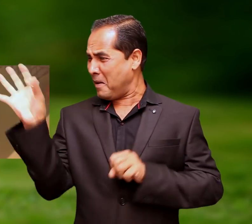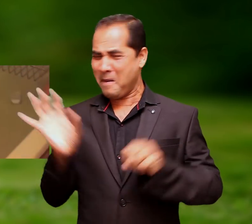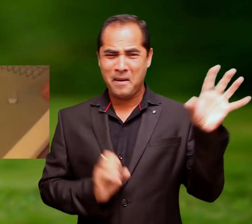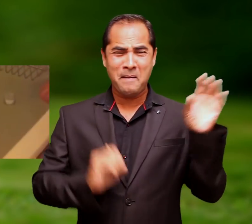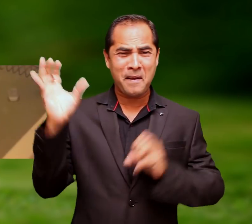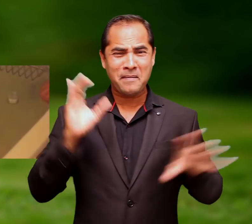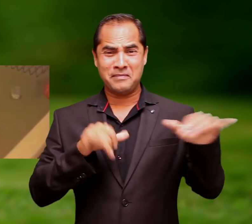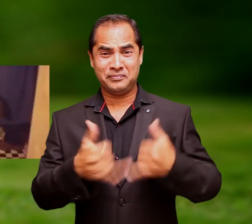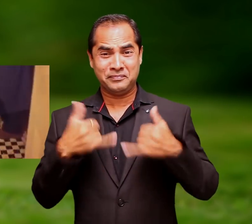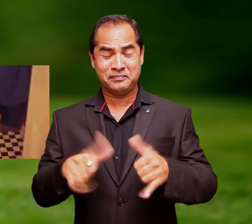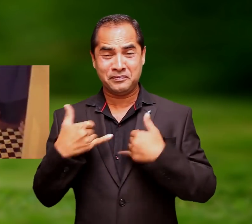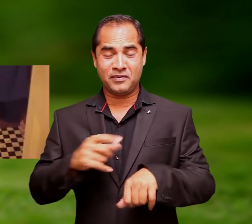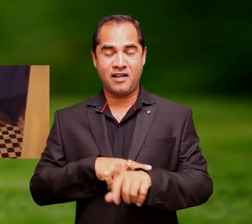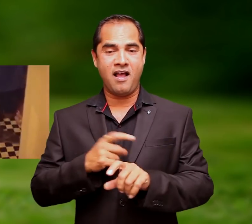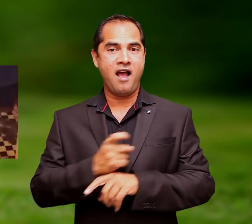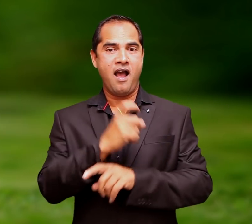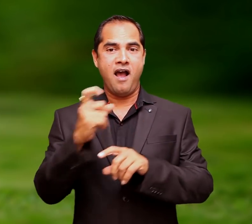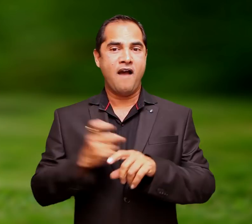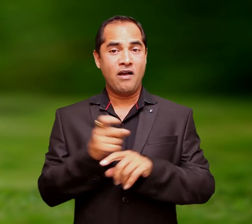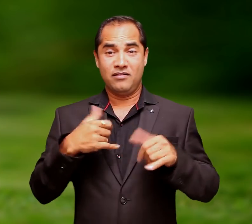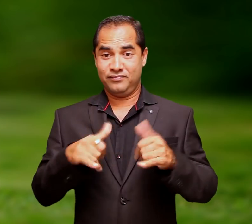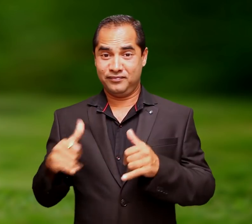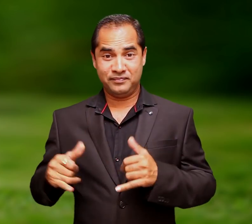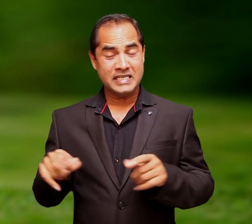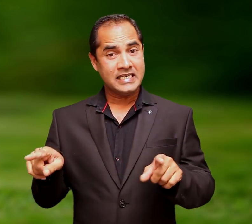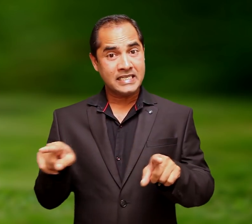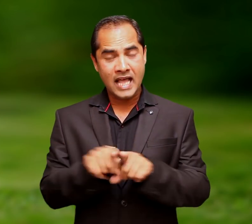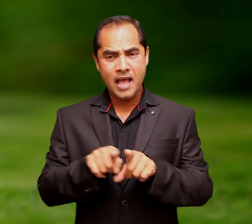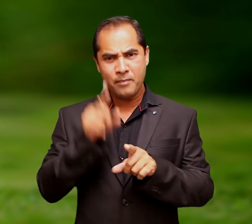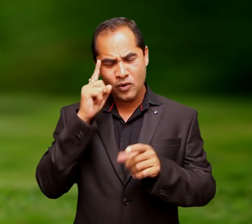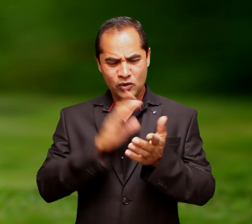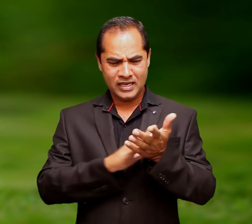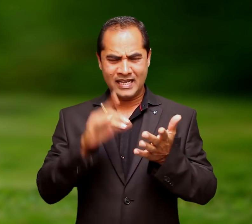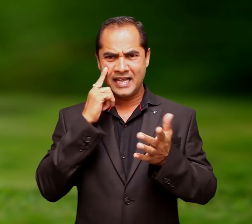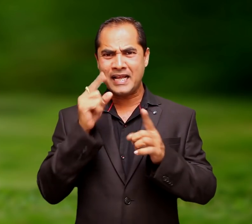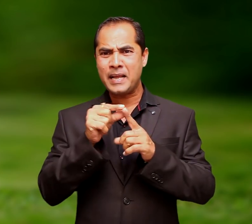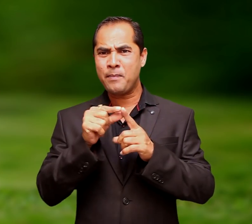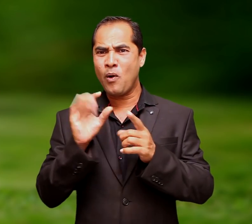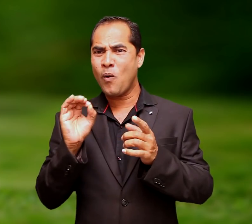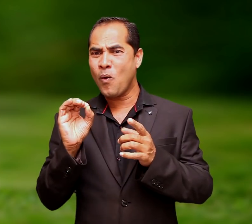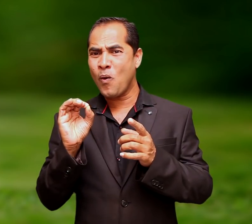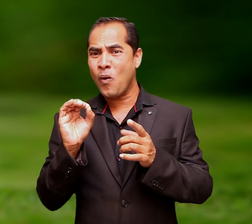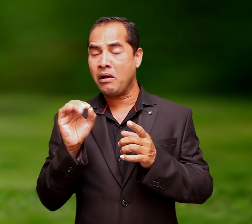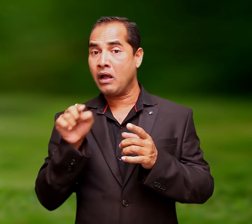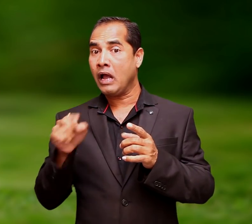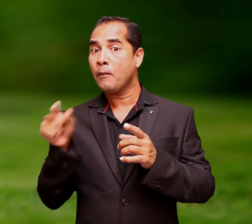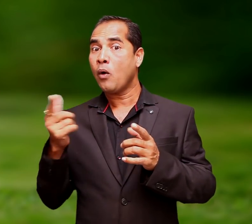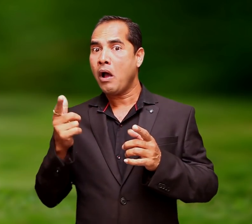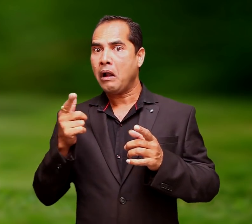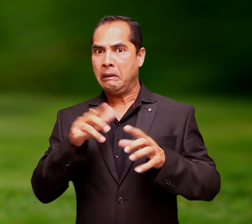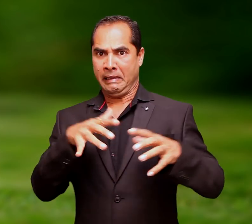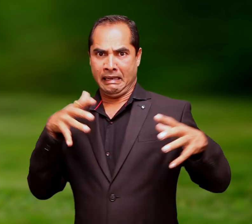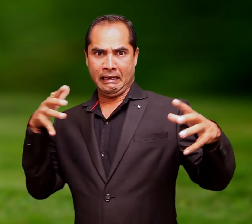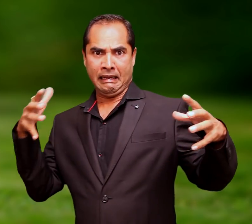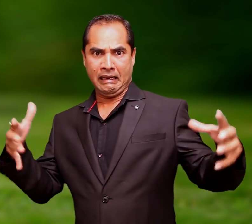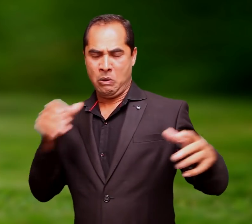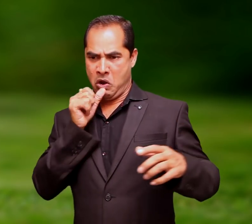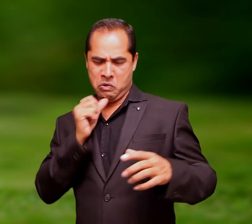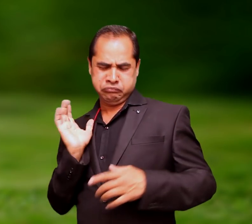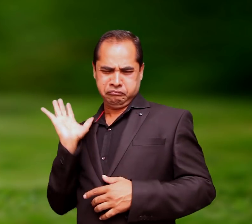bathtub, under water splashing, sloshing same as a hippo. Hippo is a big animal